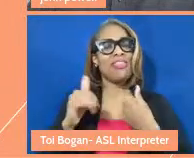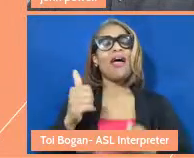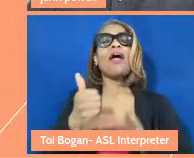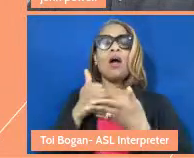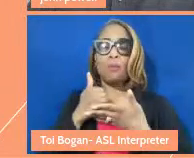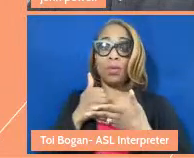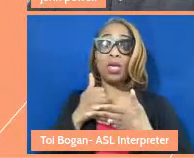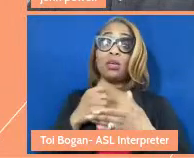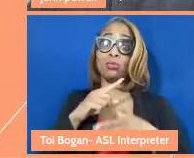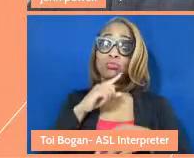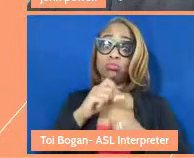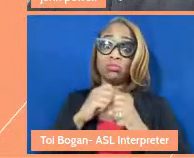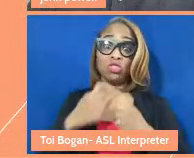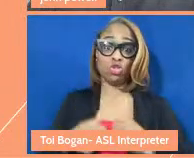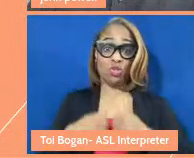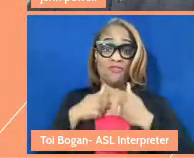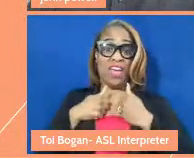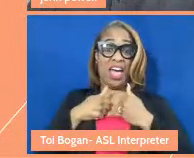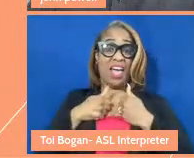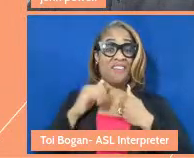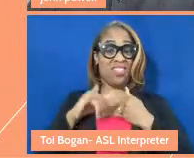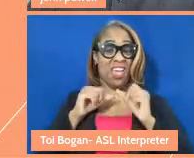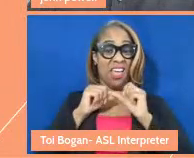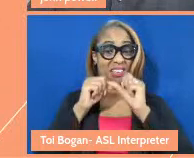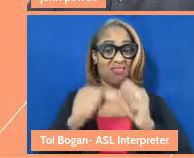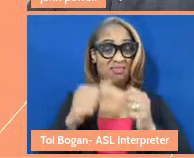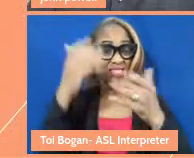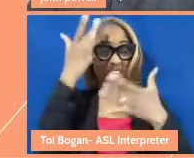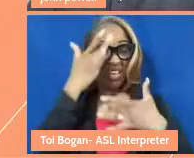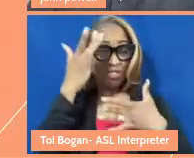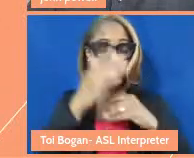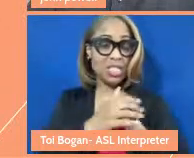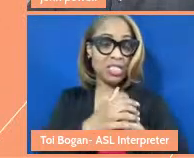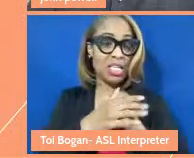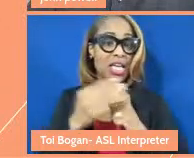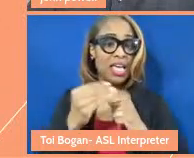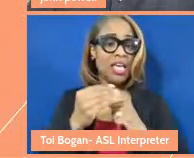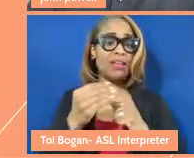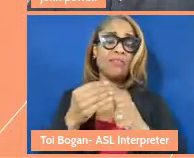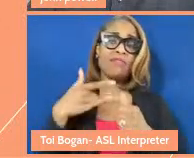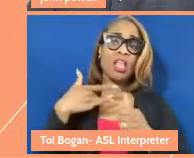my chronically ill life and have helped me to be cared for and offer care for others